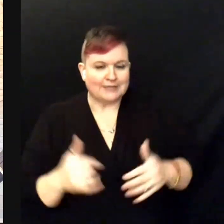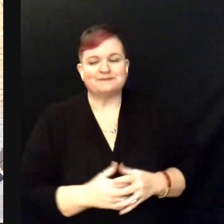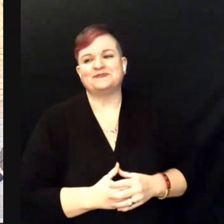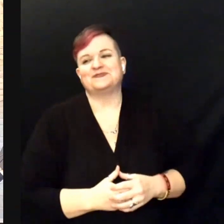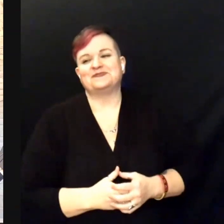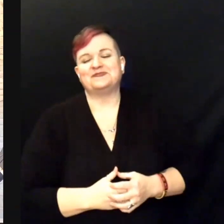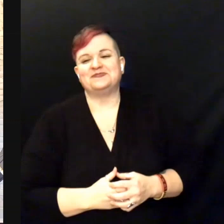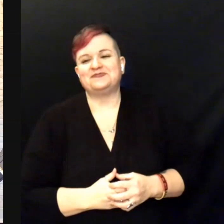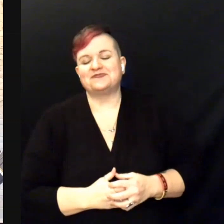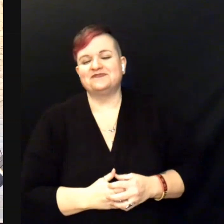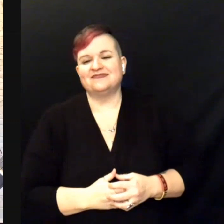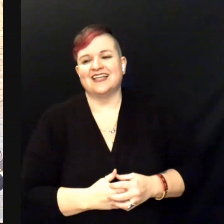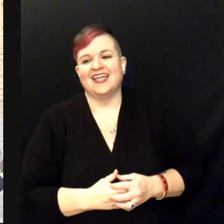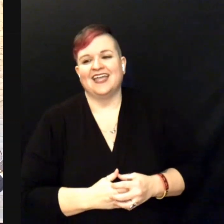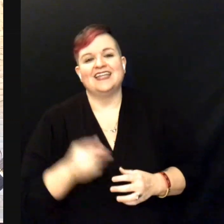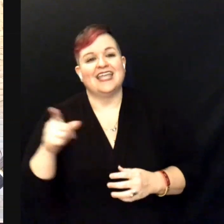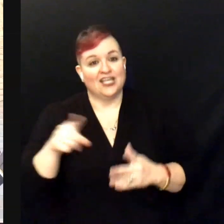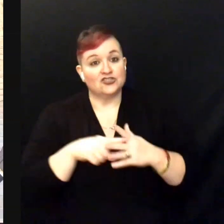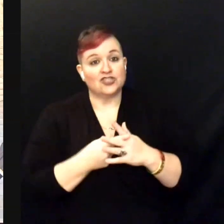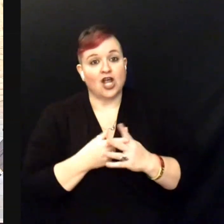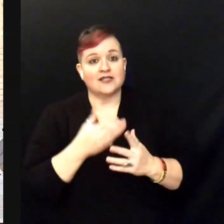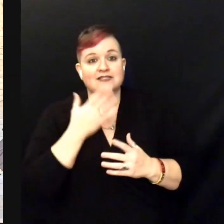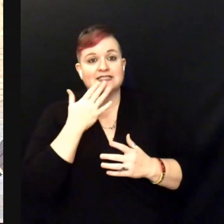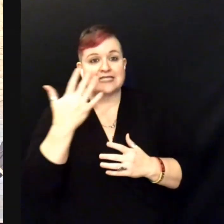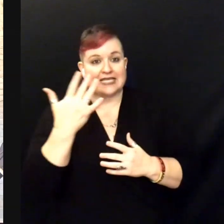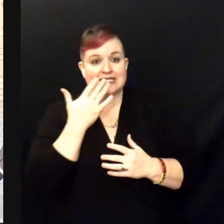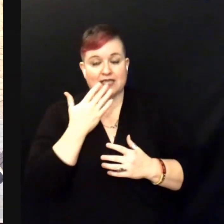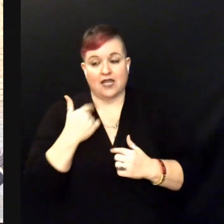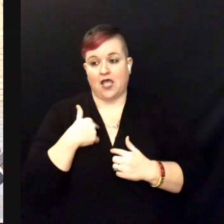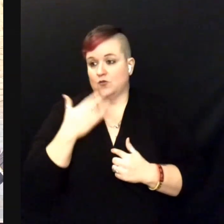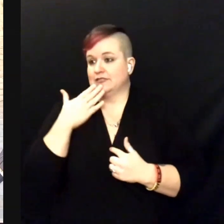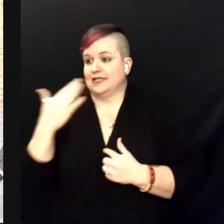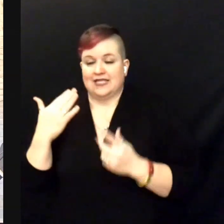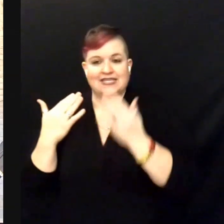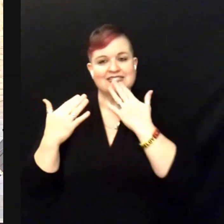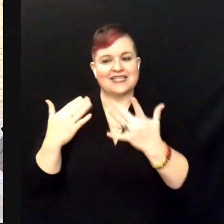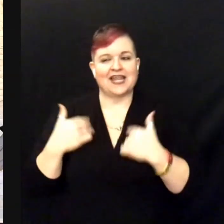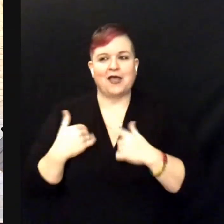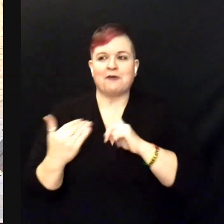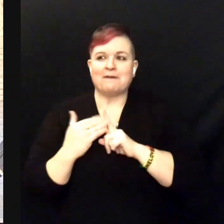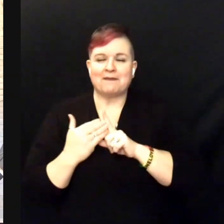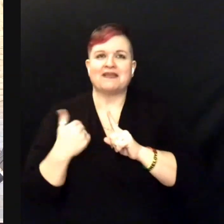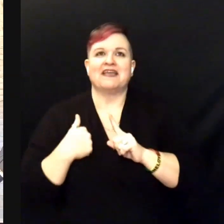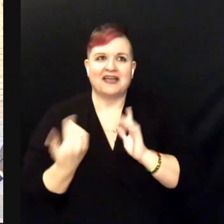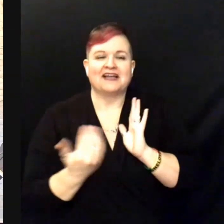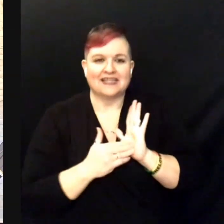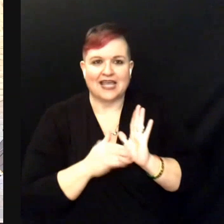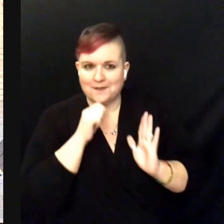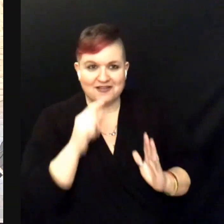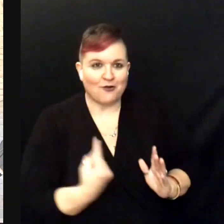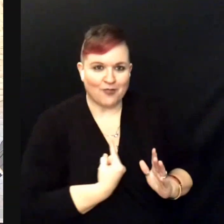he started singing it too. So, it just sort of reminded me again that I wasn't alone.